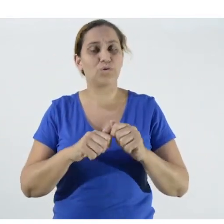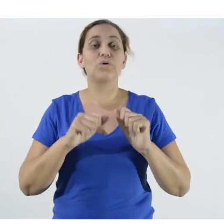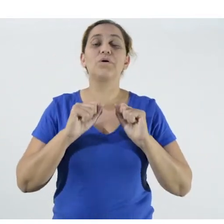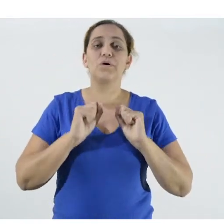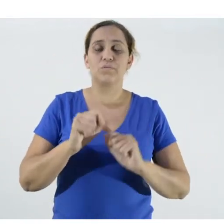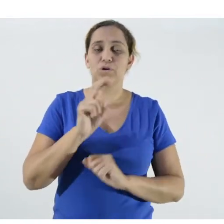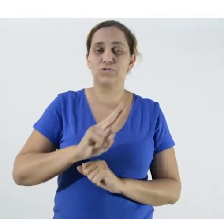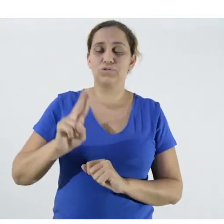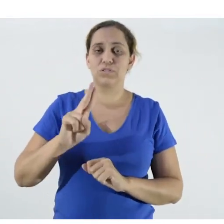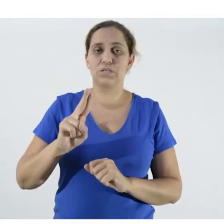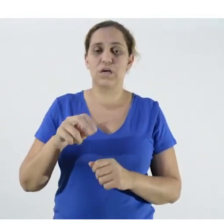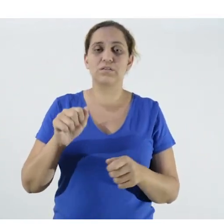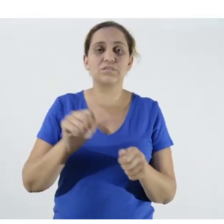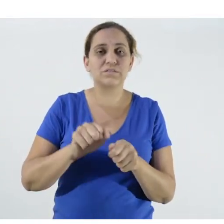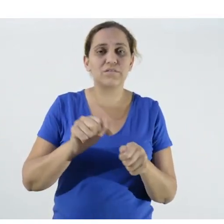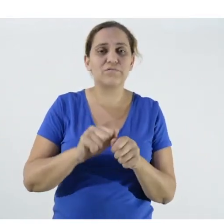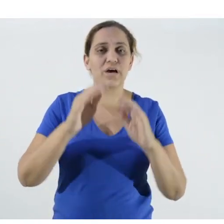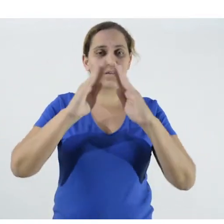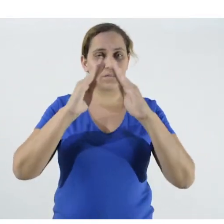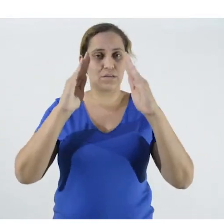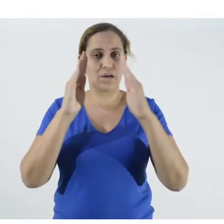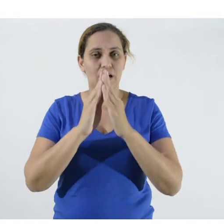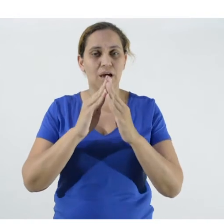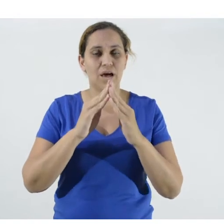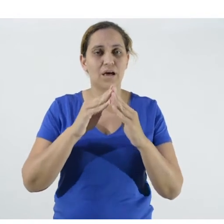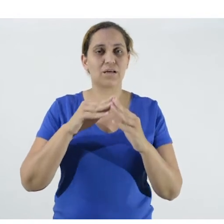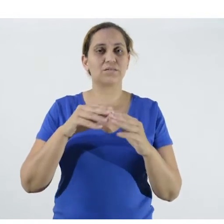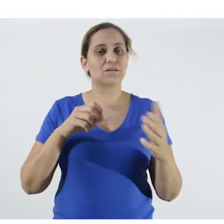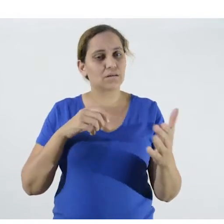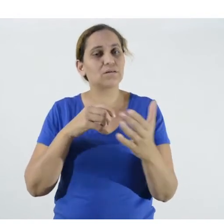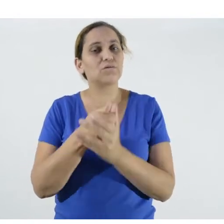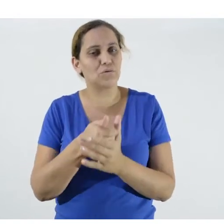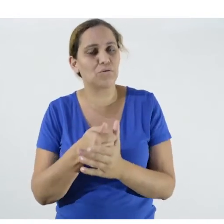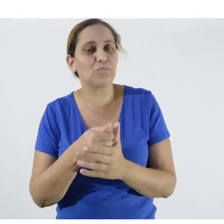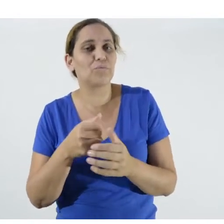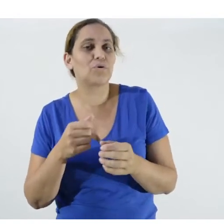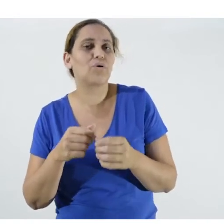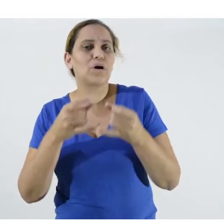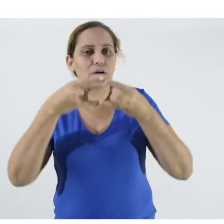bought in the city or one of those that are used only once, which are called disposable.